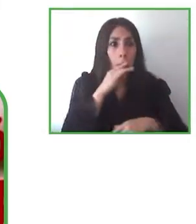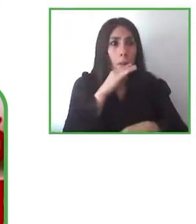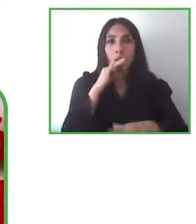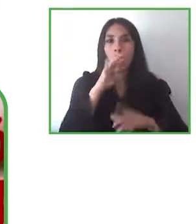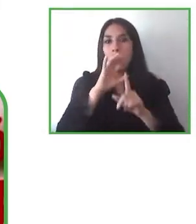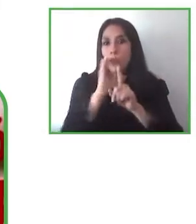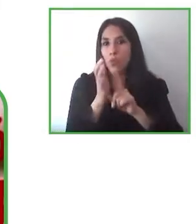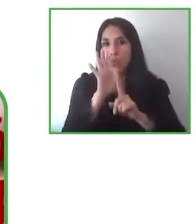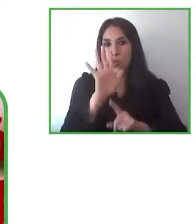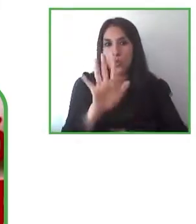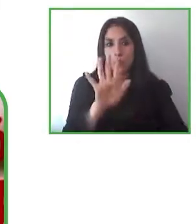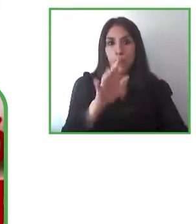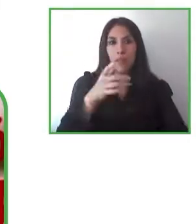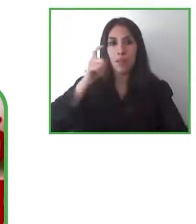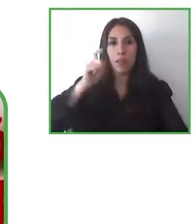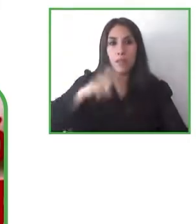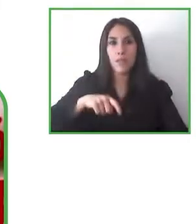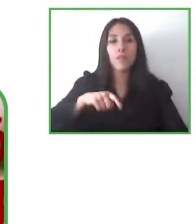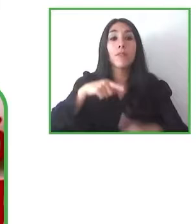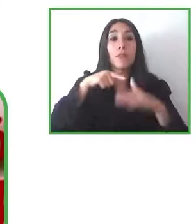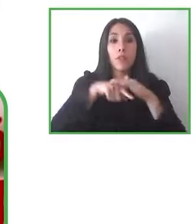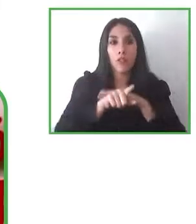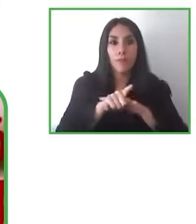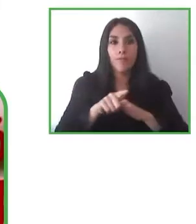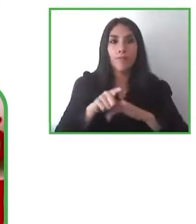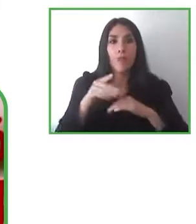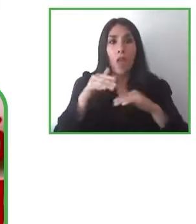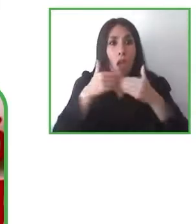different streaming services are essential for us to actually move into